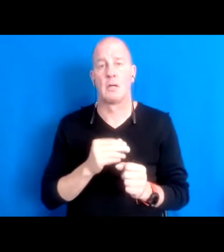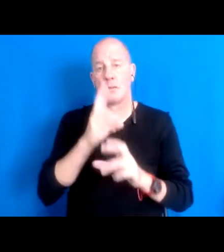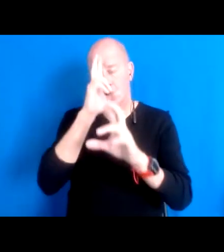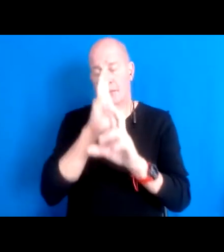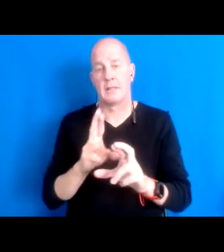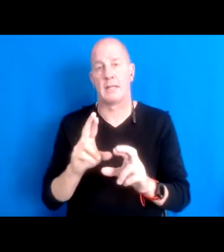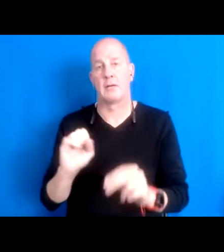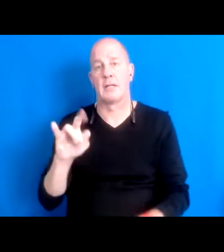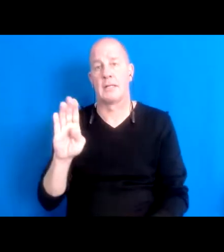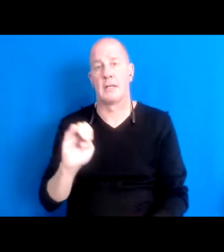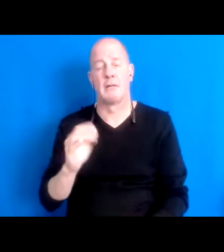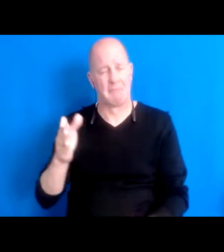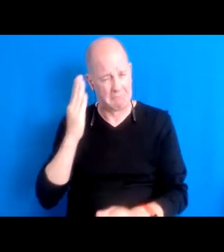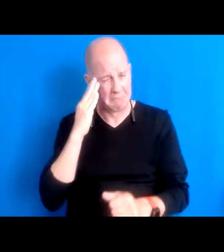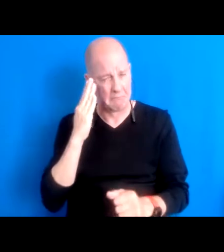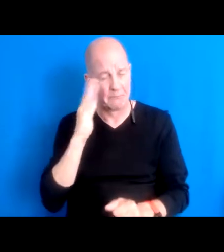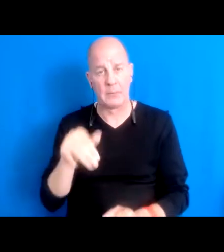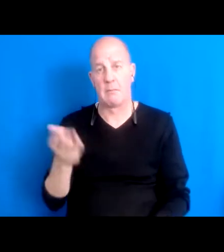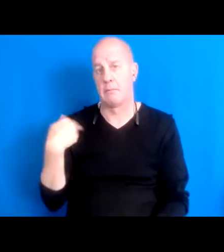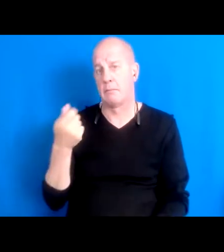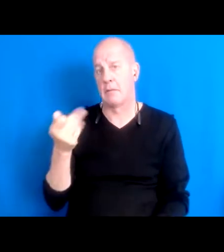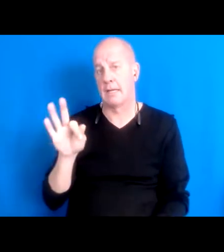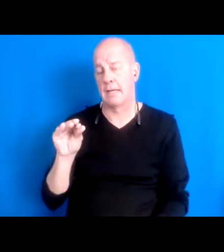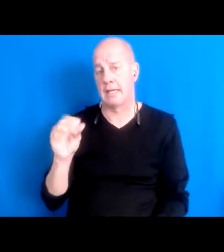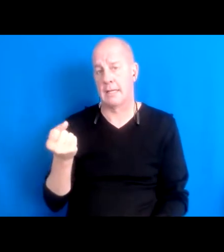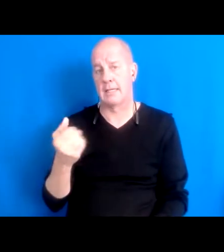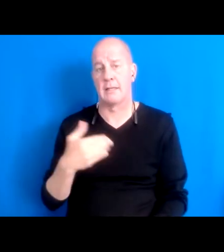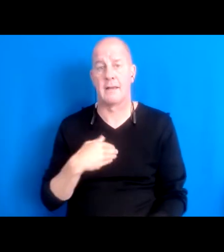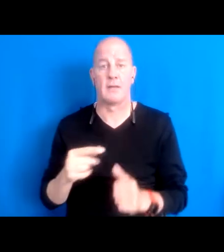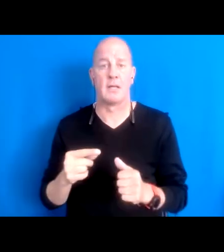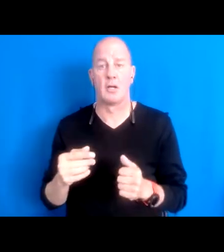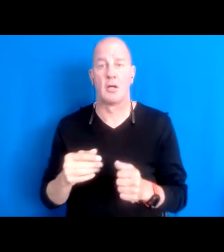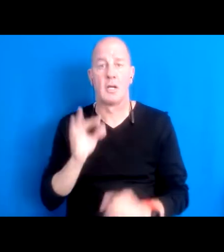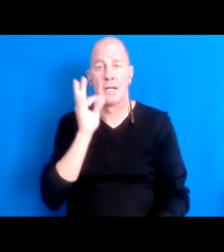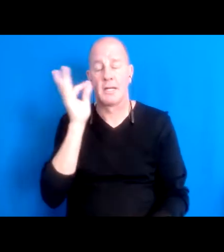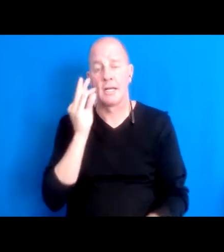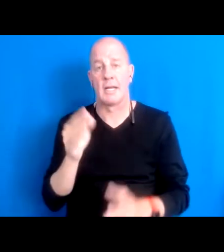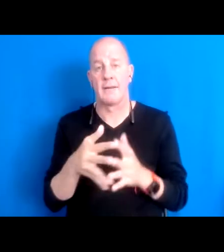first law that that gave a new Americans 15:54:10 the right to their own ancestral